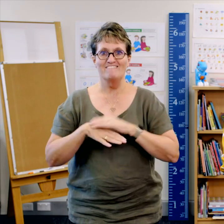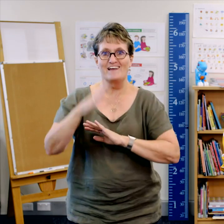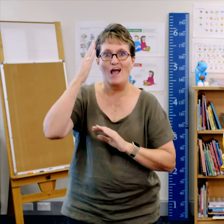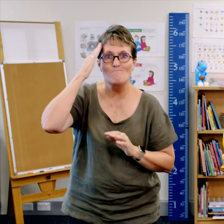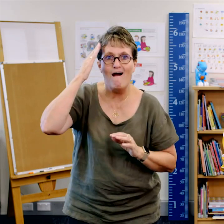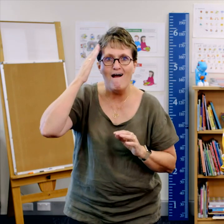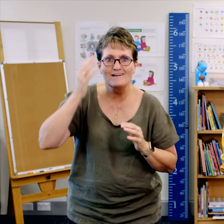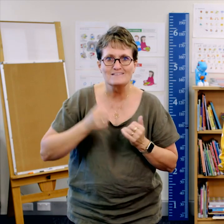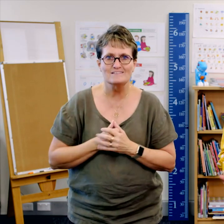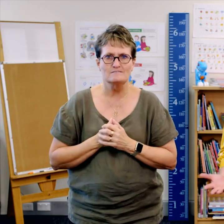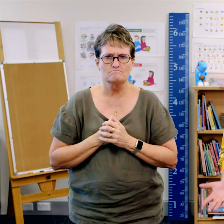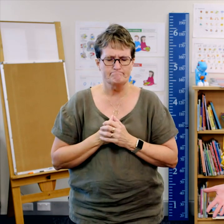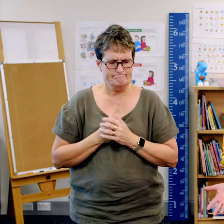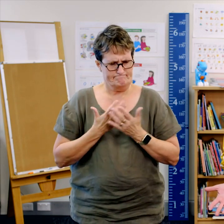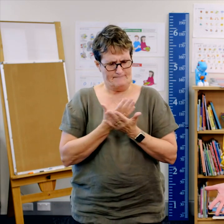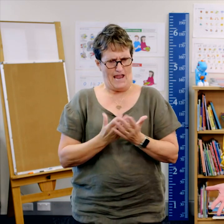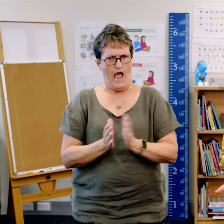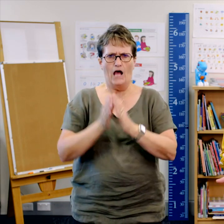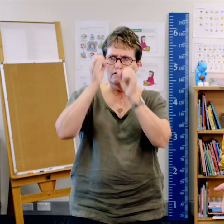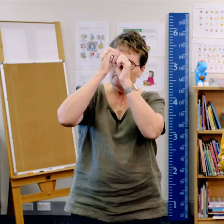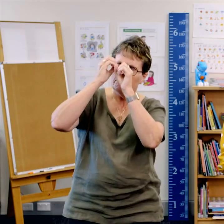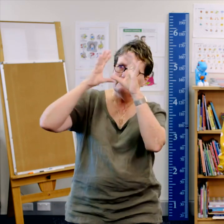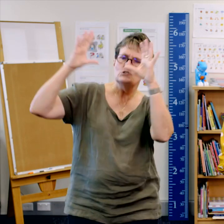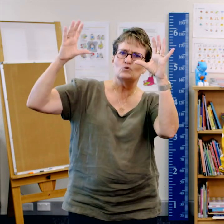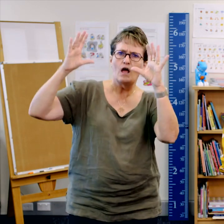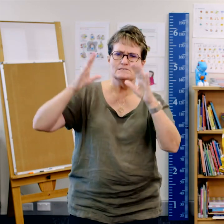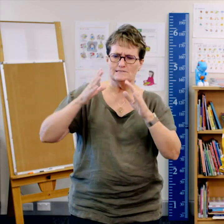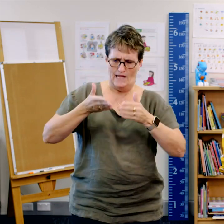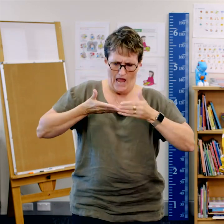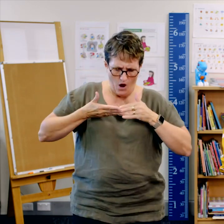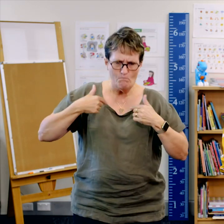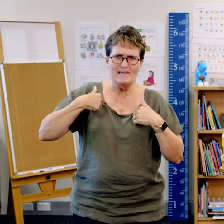So how does visualising help us read?